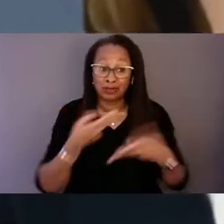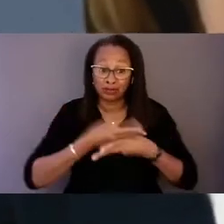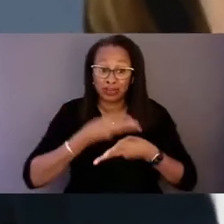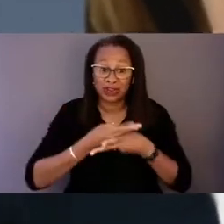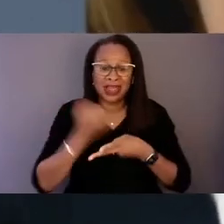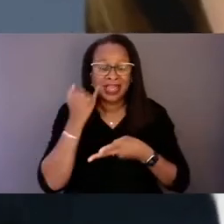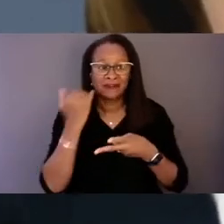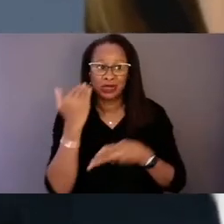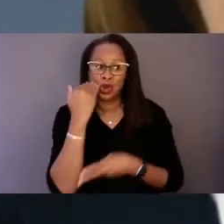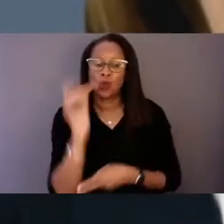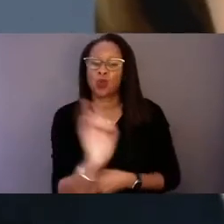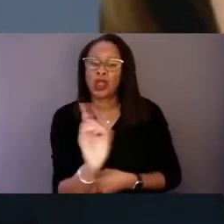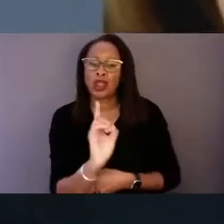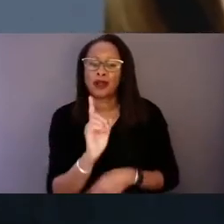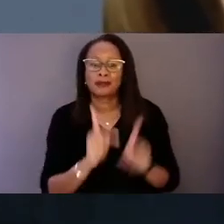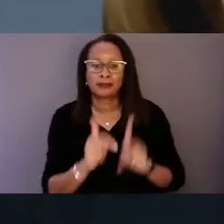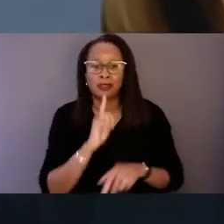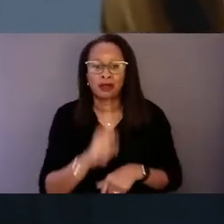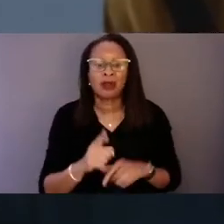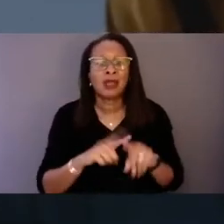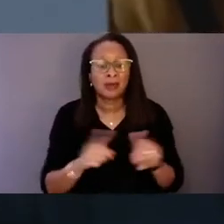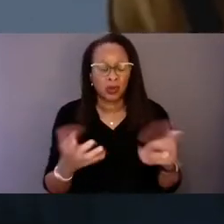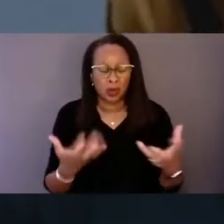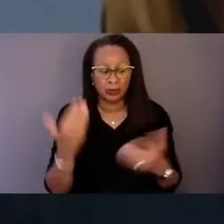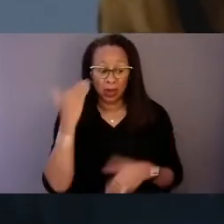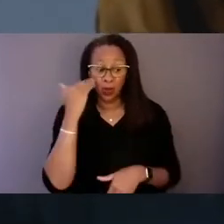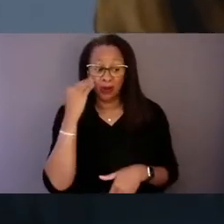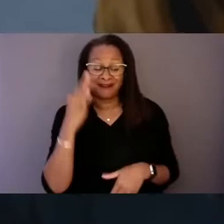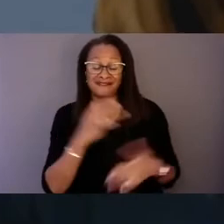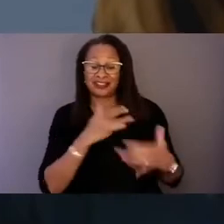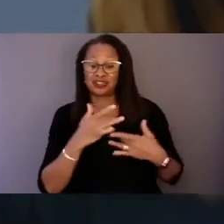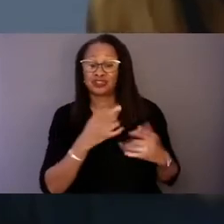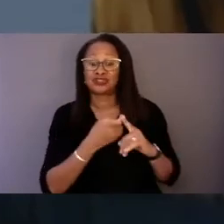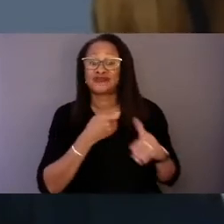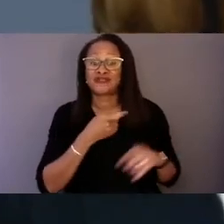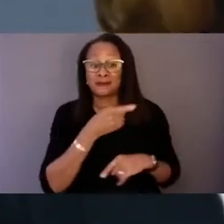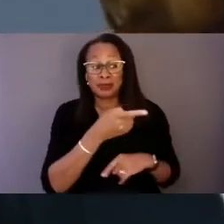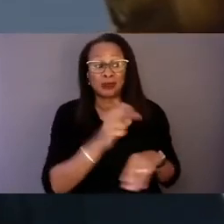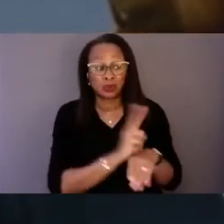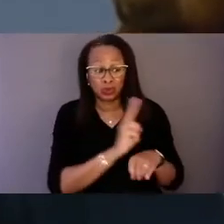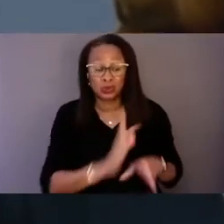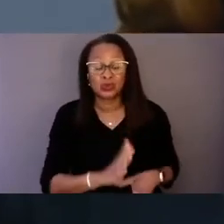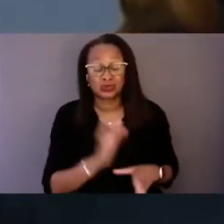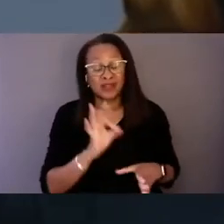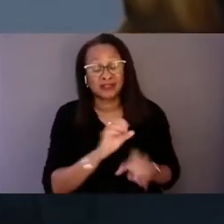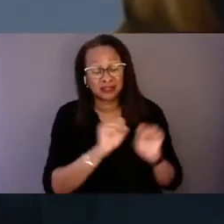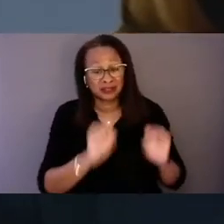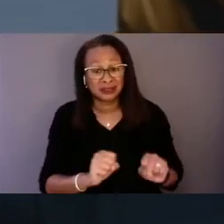but we also want to be conscious of the concerns that consumers have around that. I will say that probably for us,